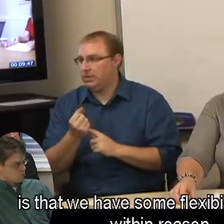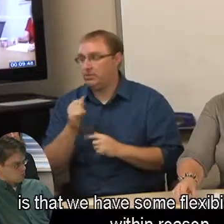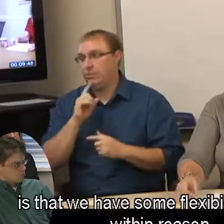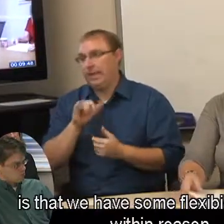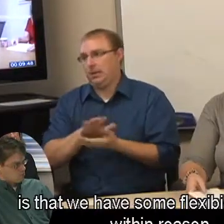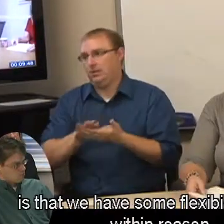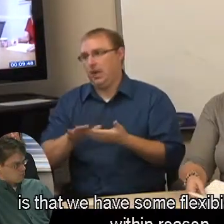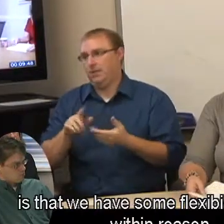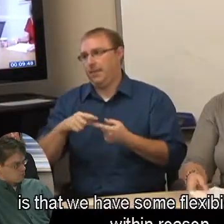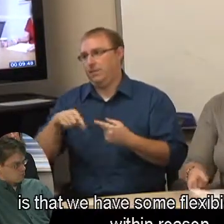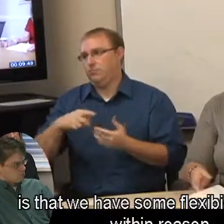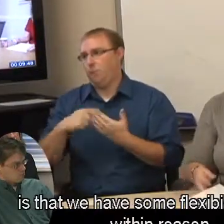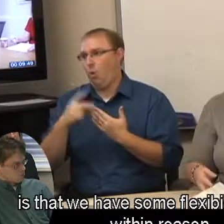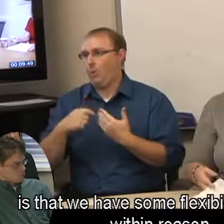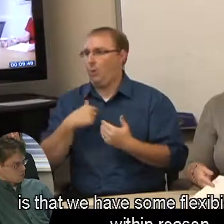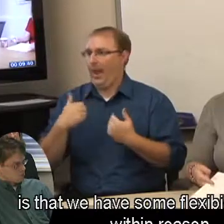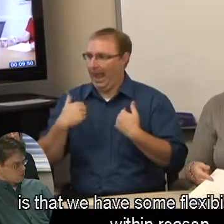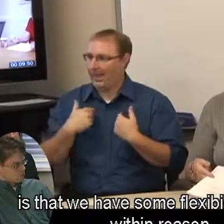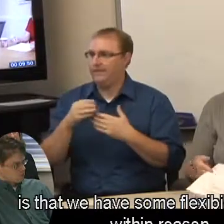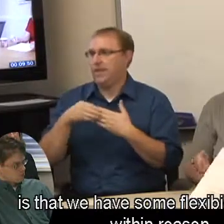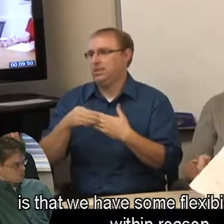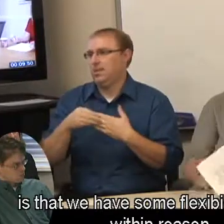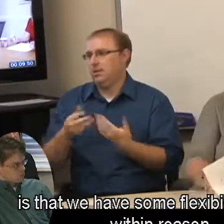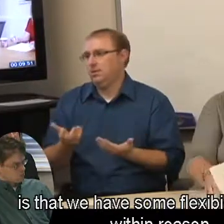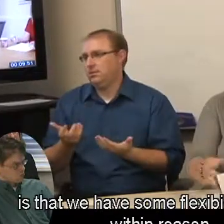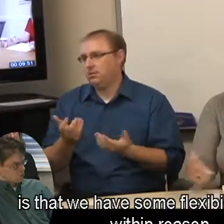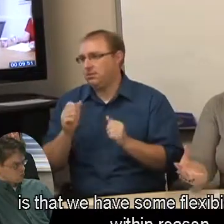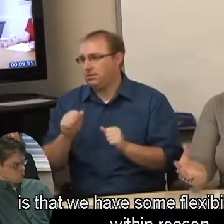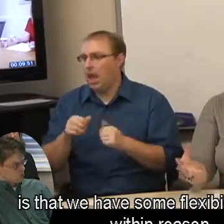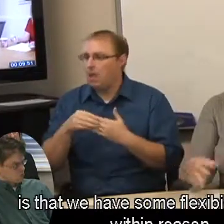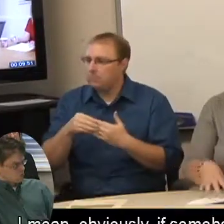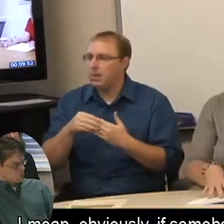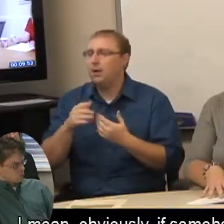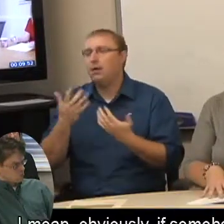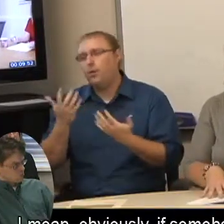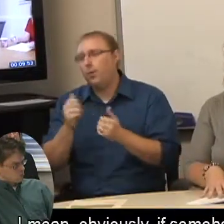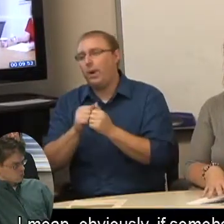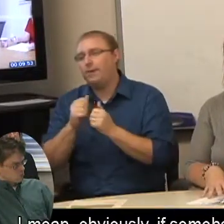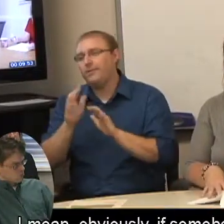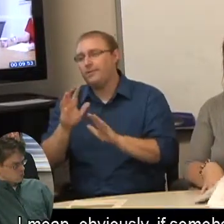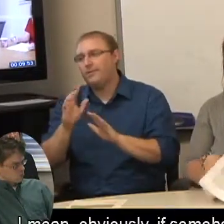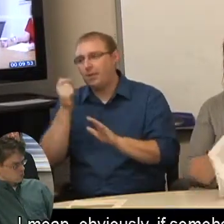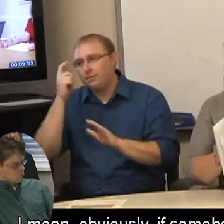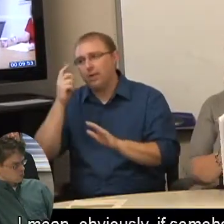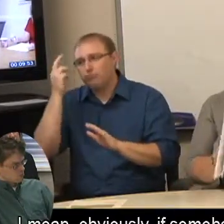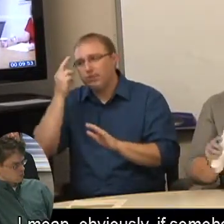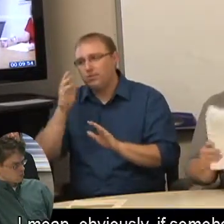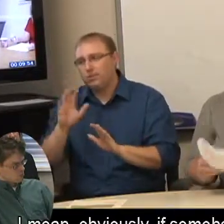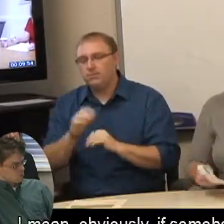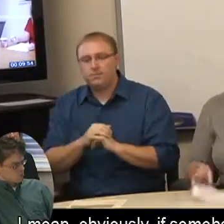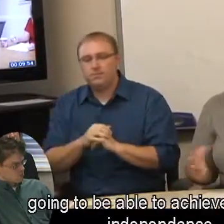is that we have some flexibility with that within reason. I mean, obviously, if somebody is never